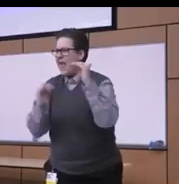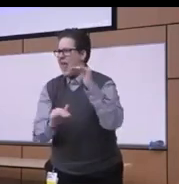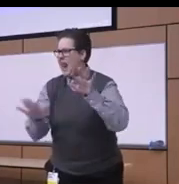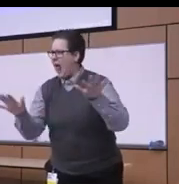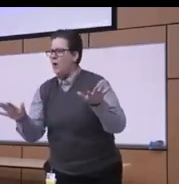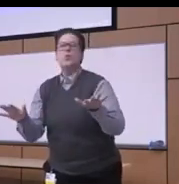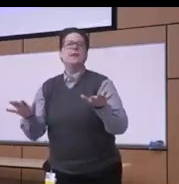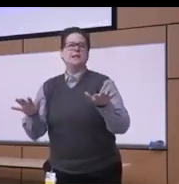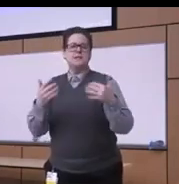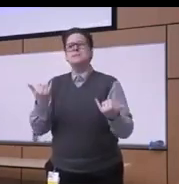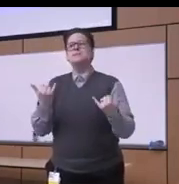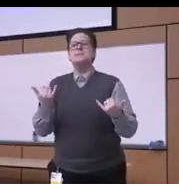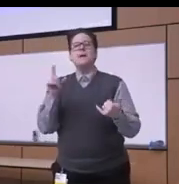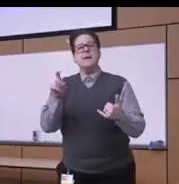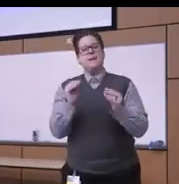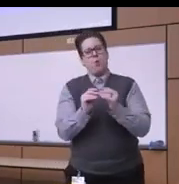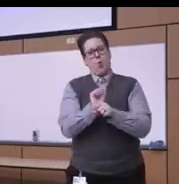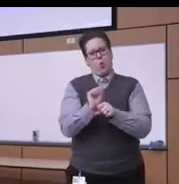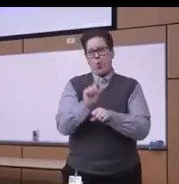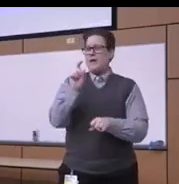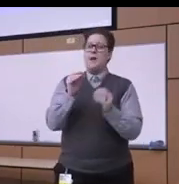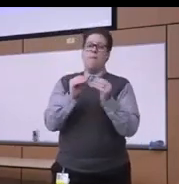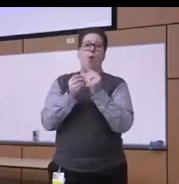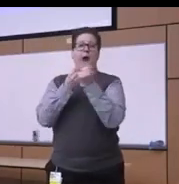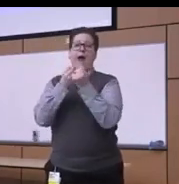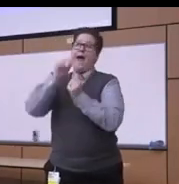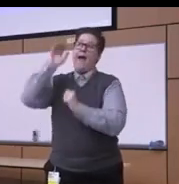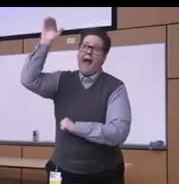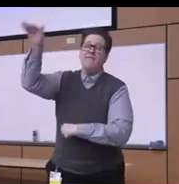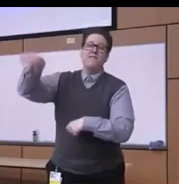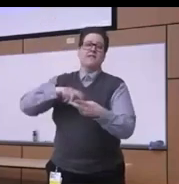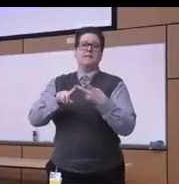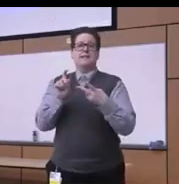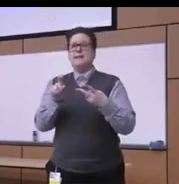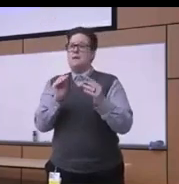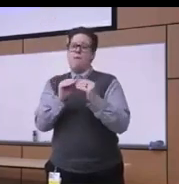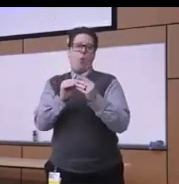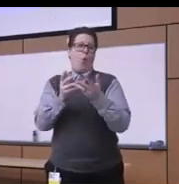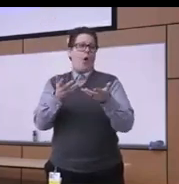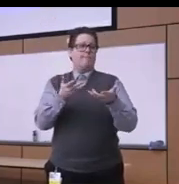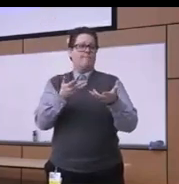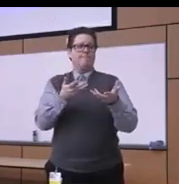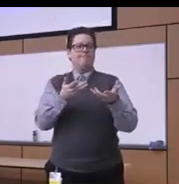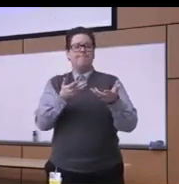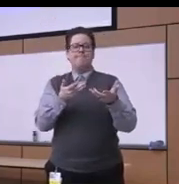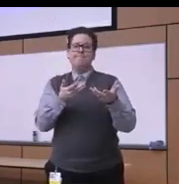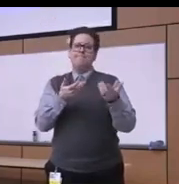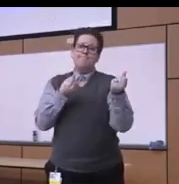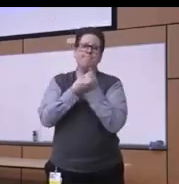from an advocacy point of view and the engagement in the really advocating for uh policies that are